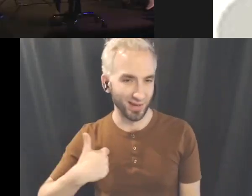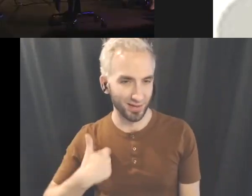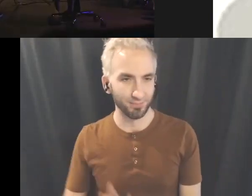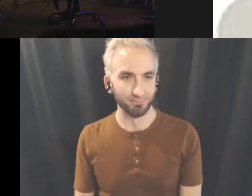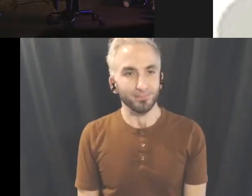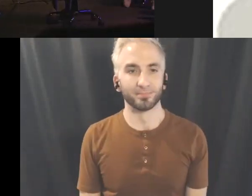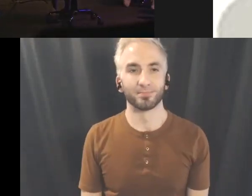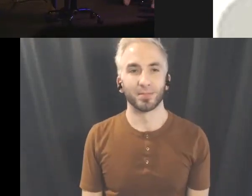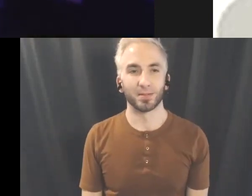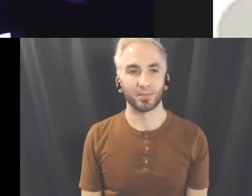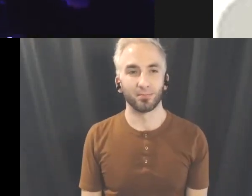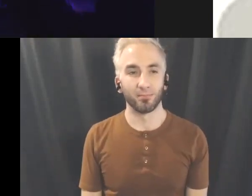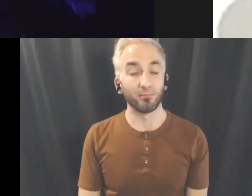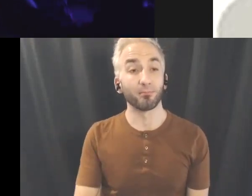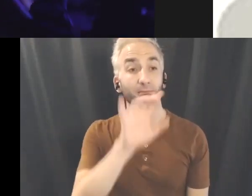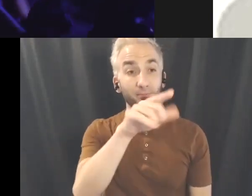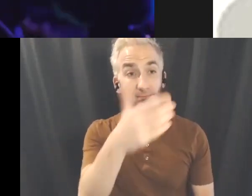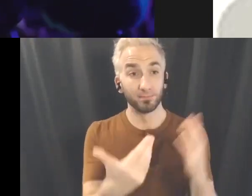Next piece is called Telepresence done in 2018.